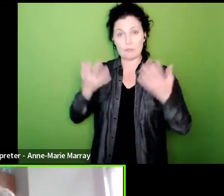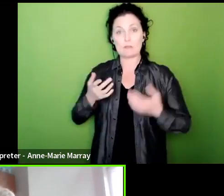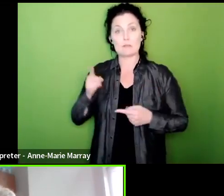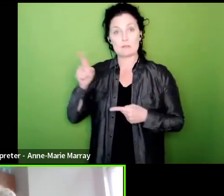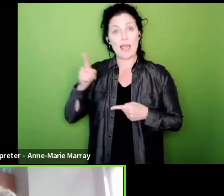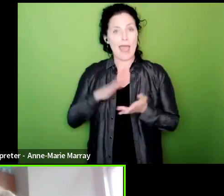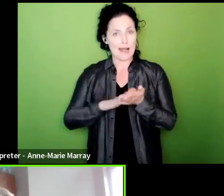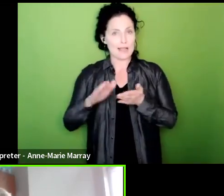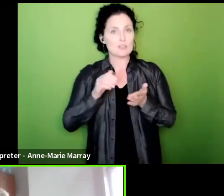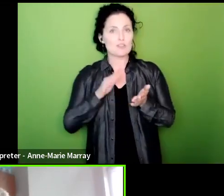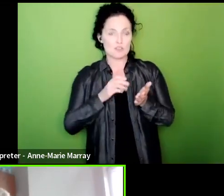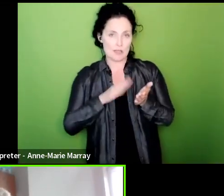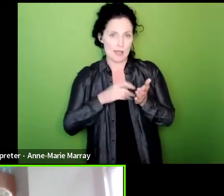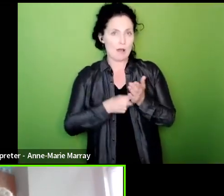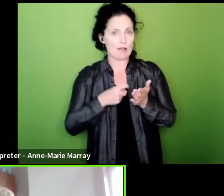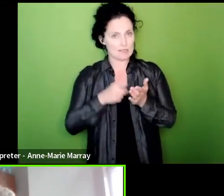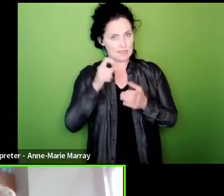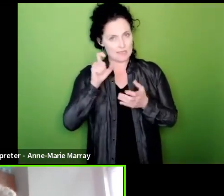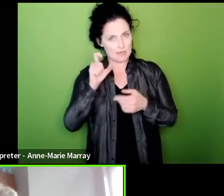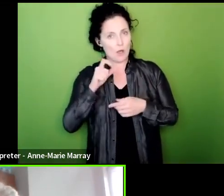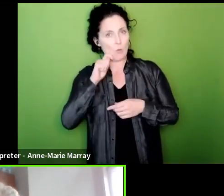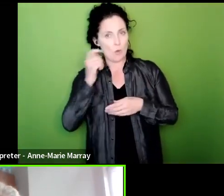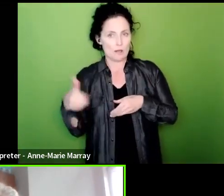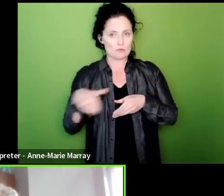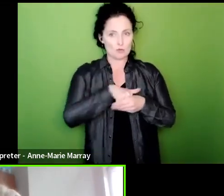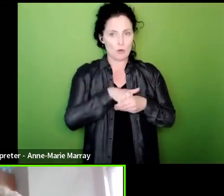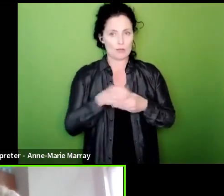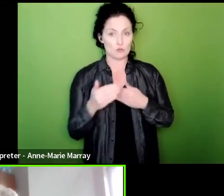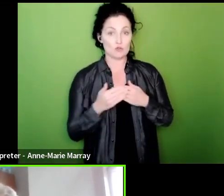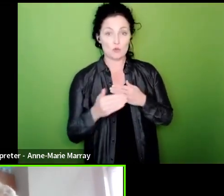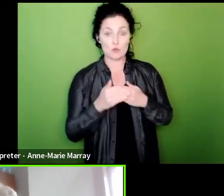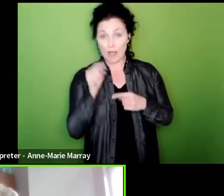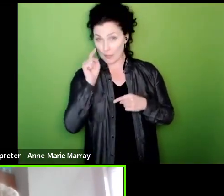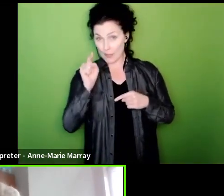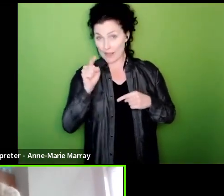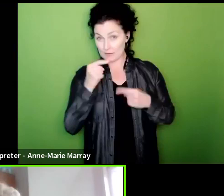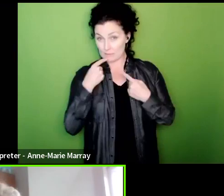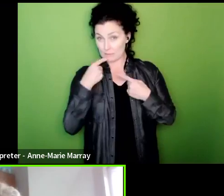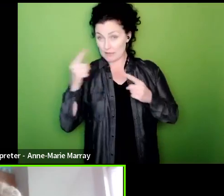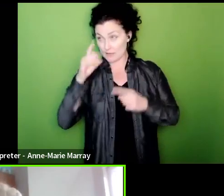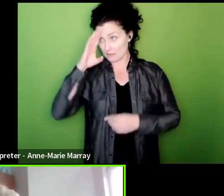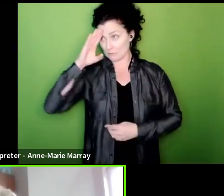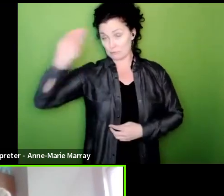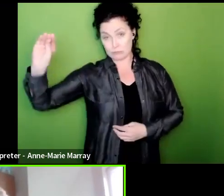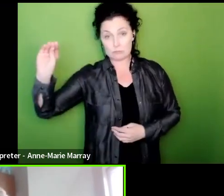very soon in 2023 and I think that's the message that we want to give them and that will give us